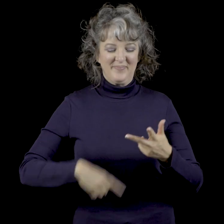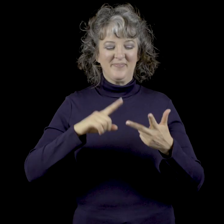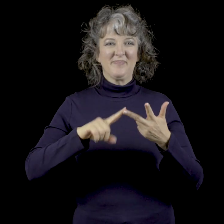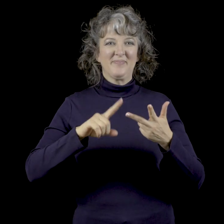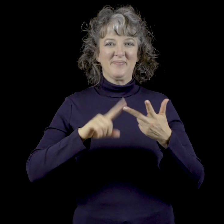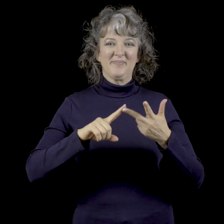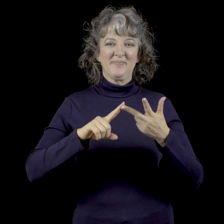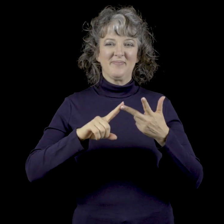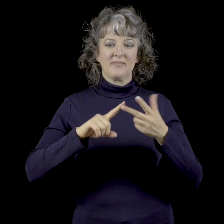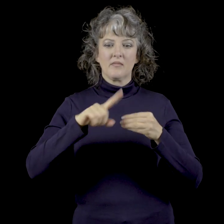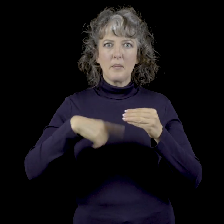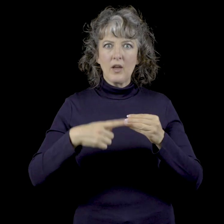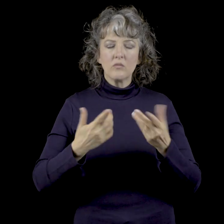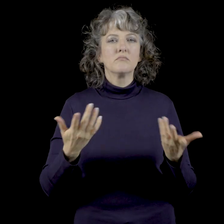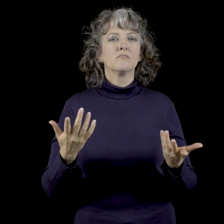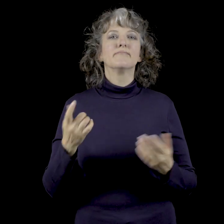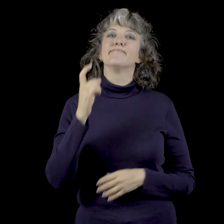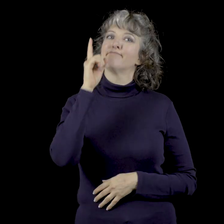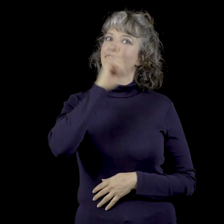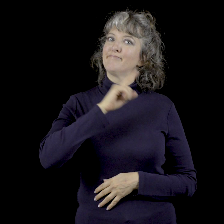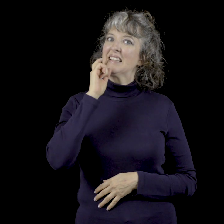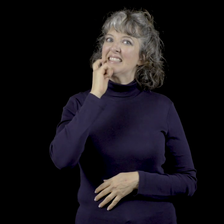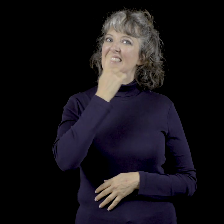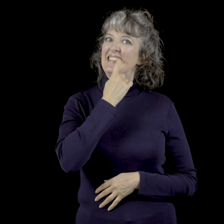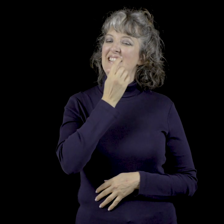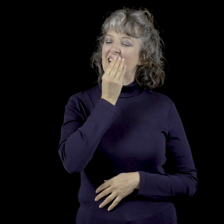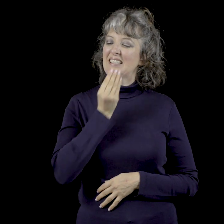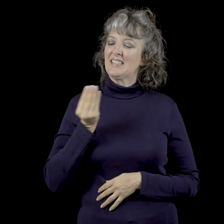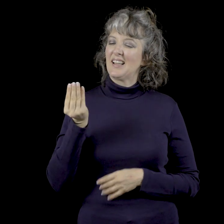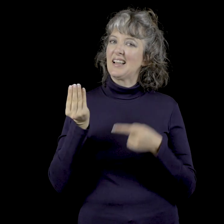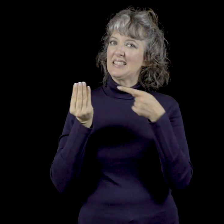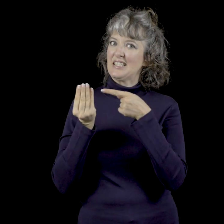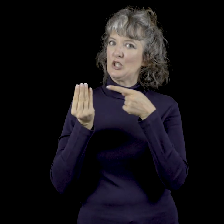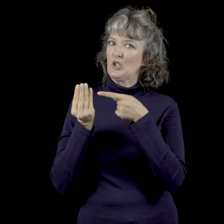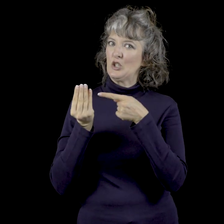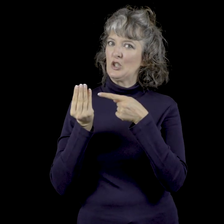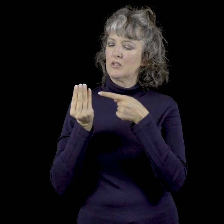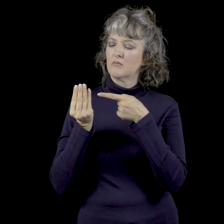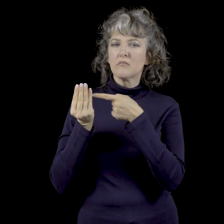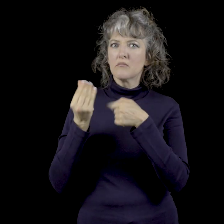On the subject of dentures.